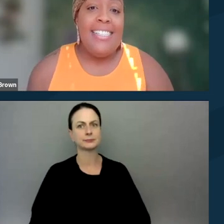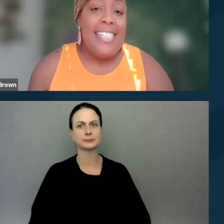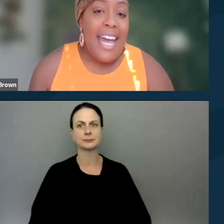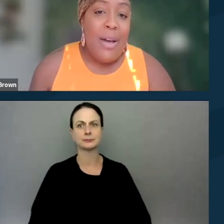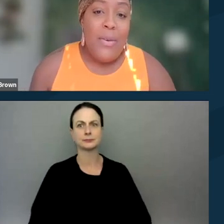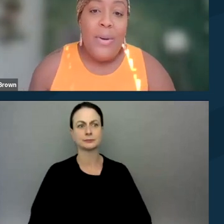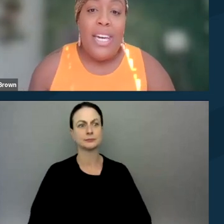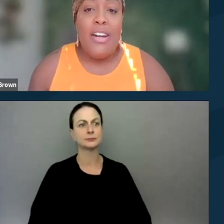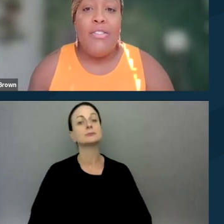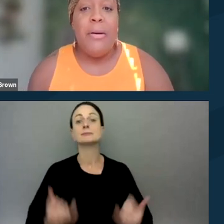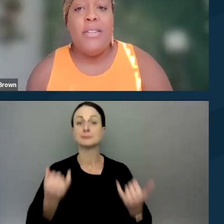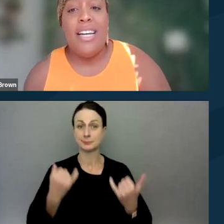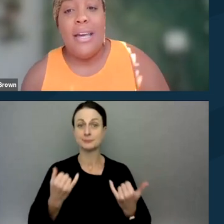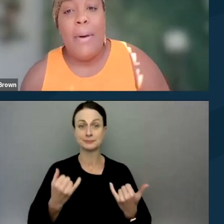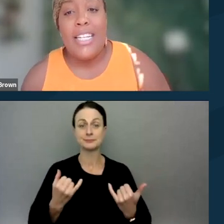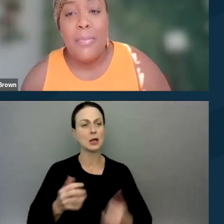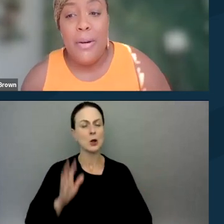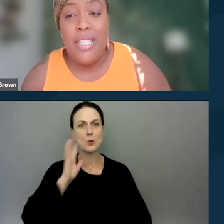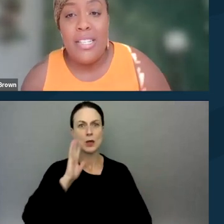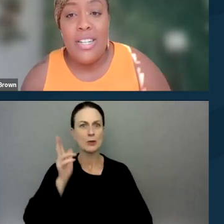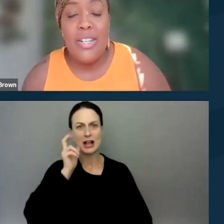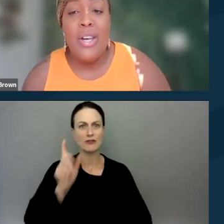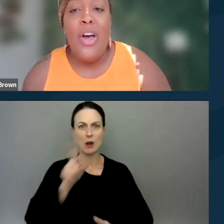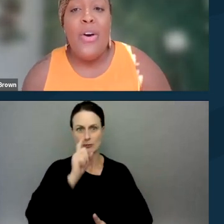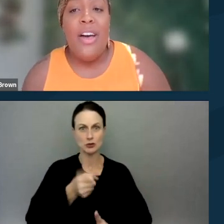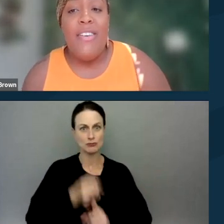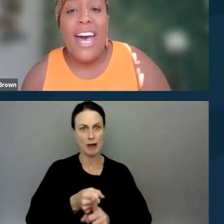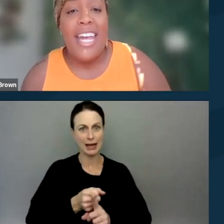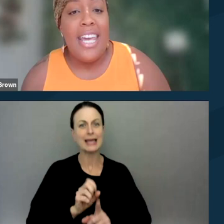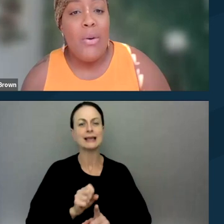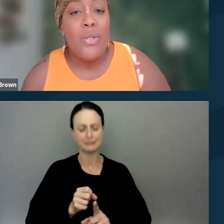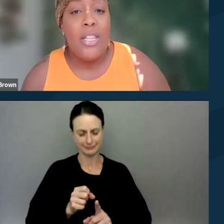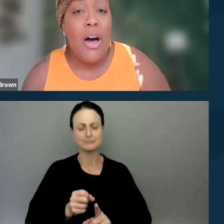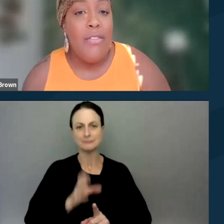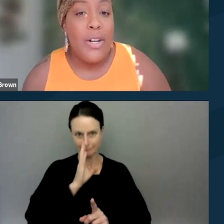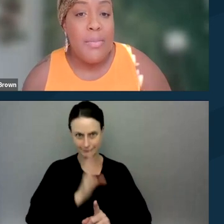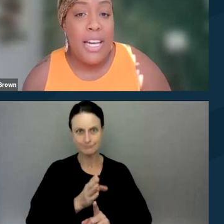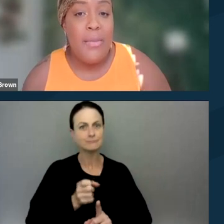Today, we will hear from directly impacted protestors who have had encounters with law enforcement